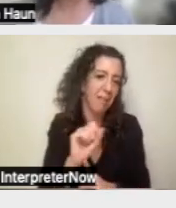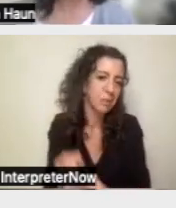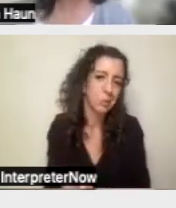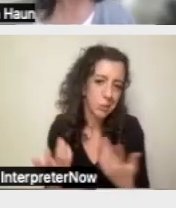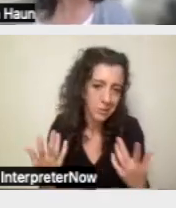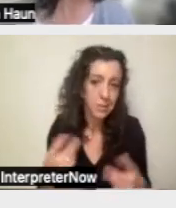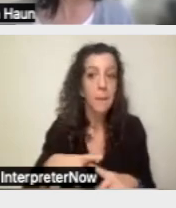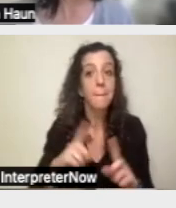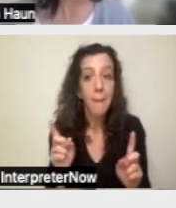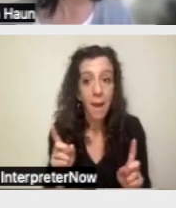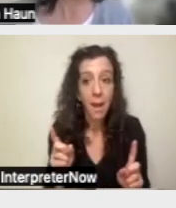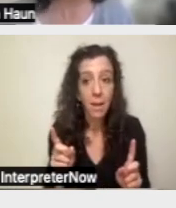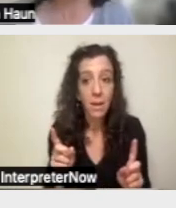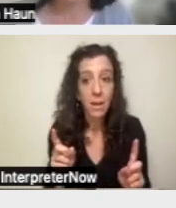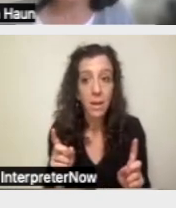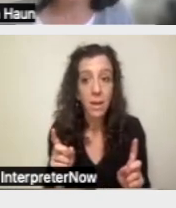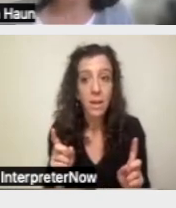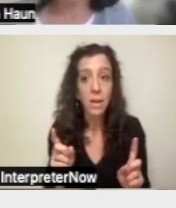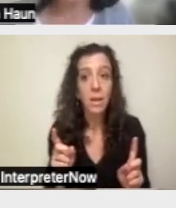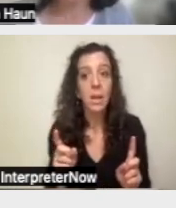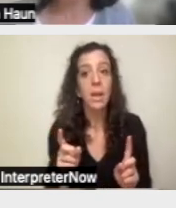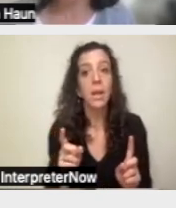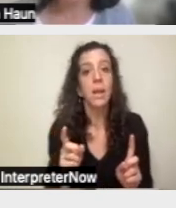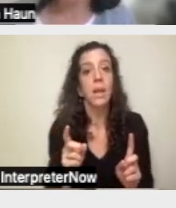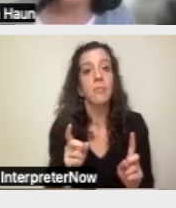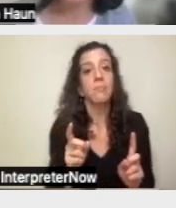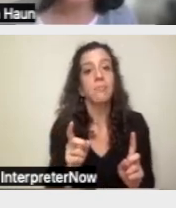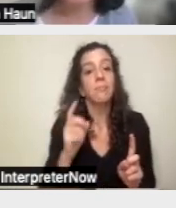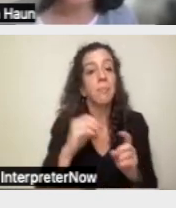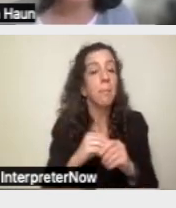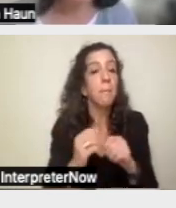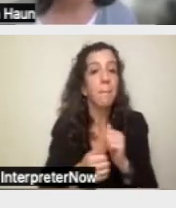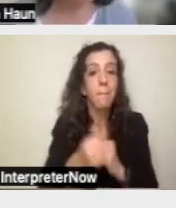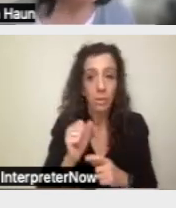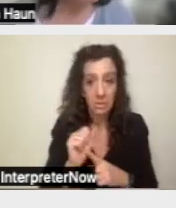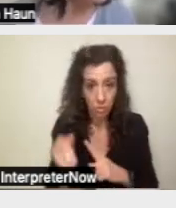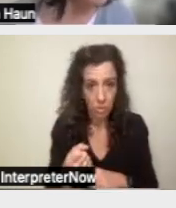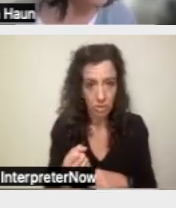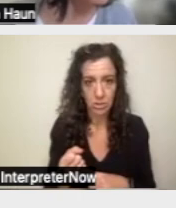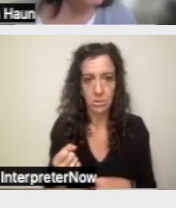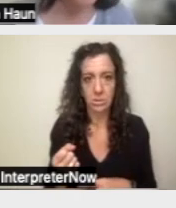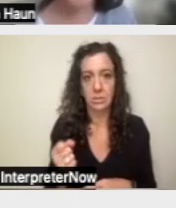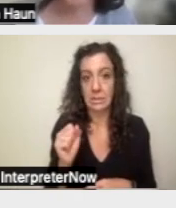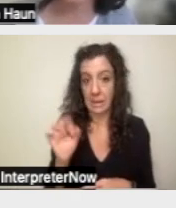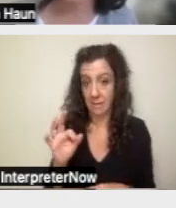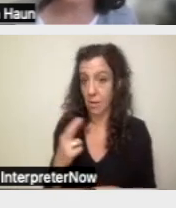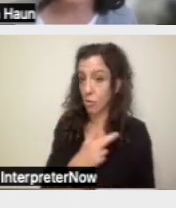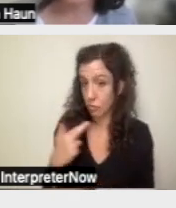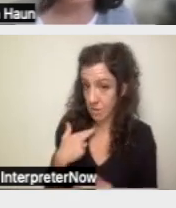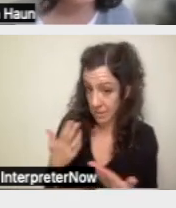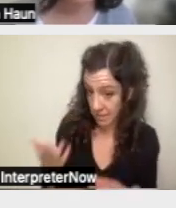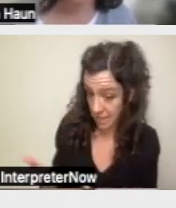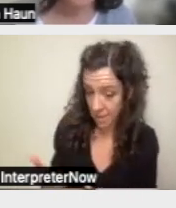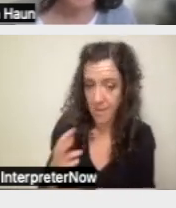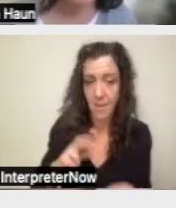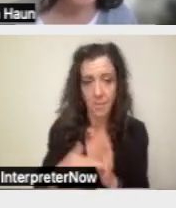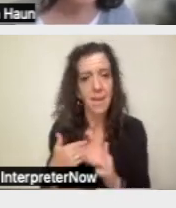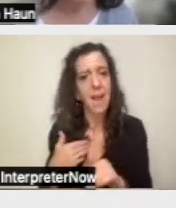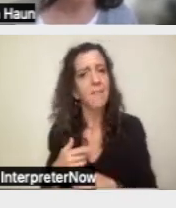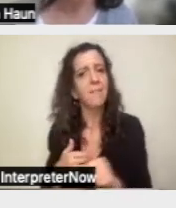However, I think that in most cases, if there is a risk, there probably are ways of framing